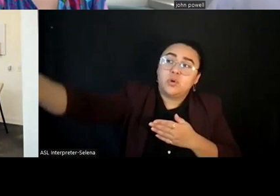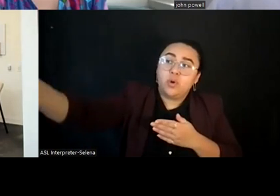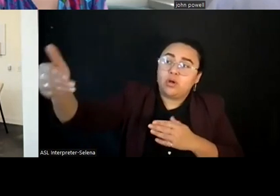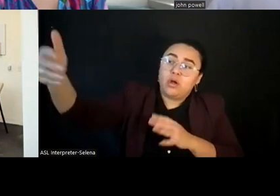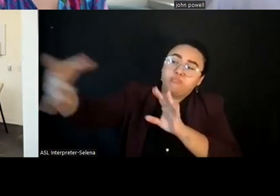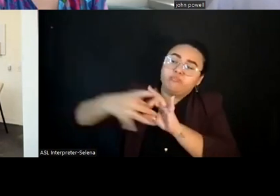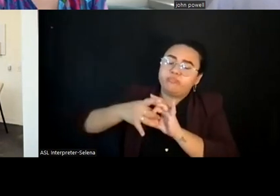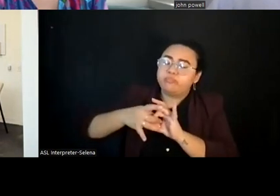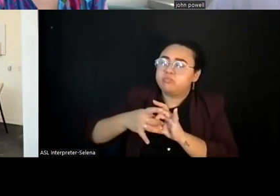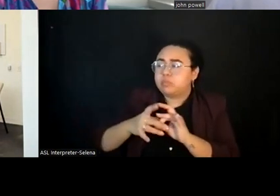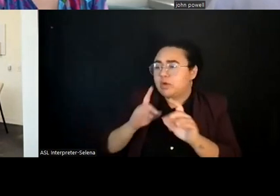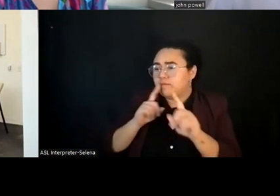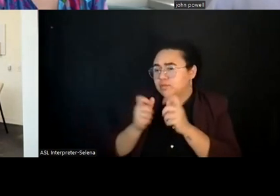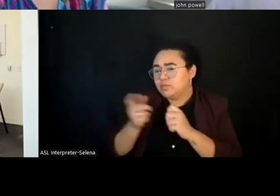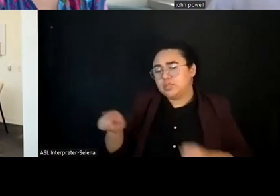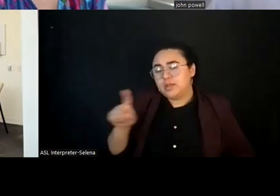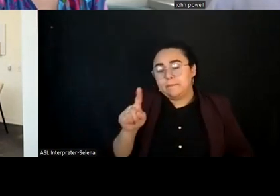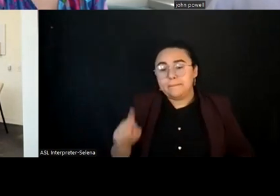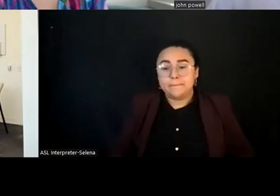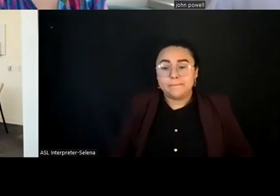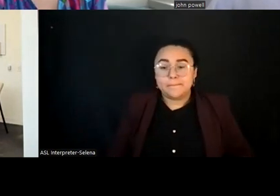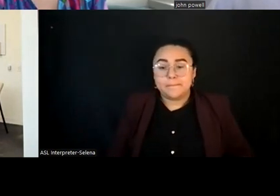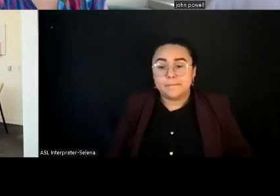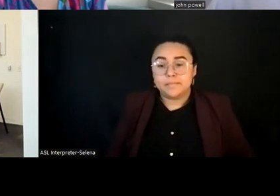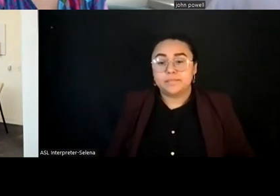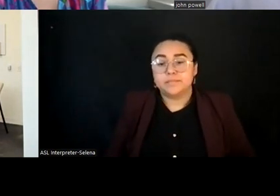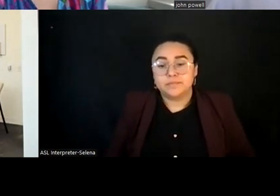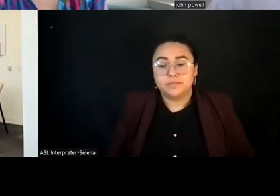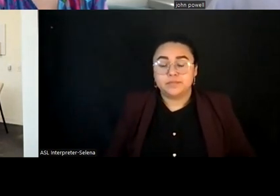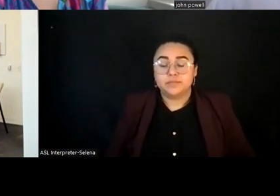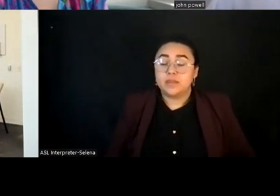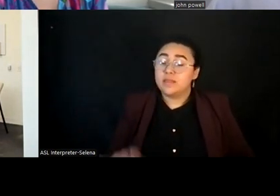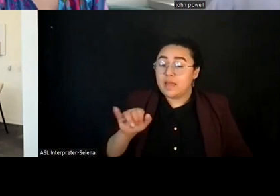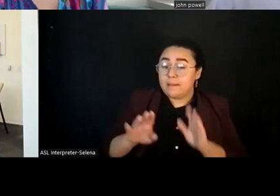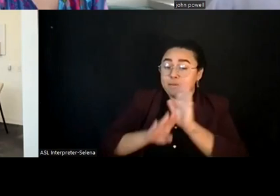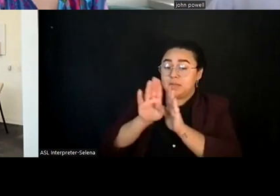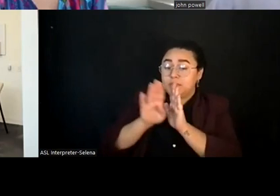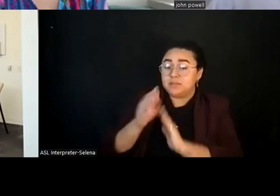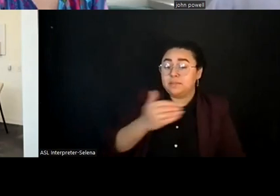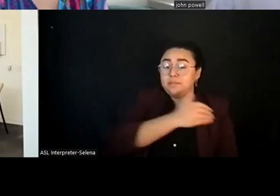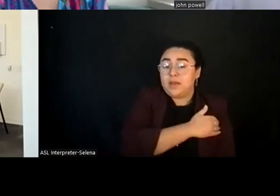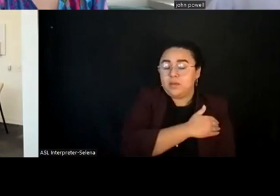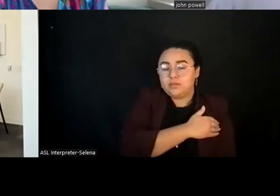And I think not only not only builds power, it also builds belonging and builds humanity.